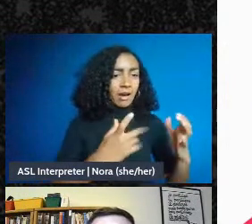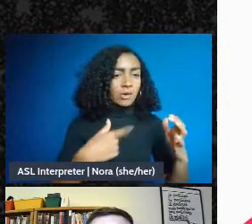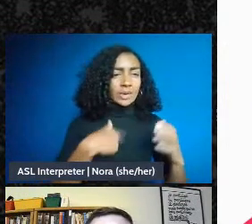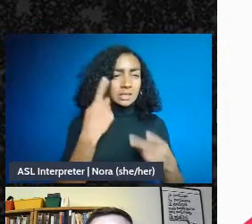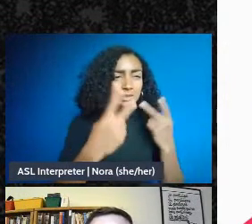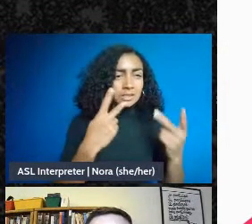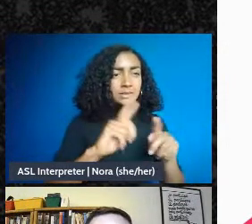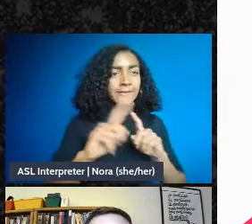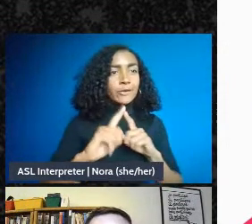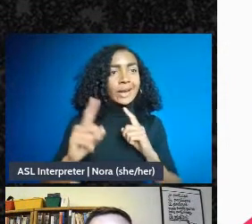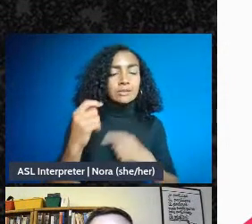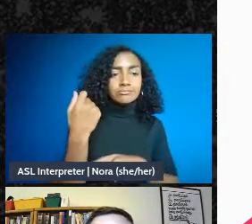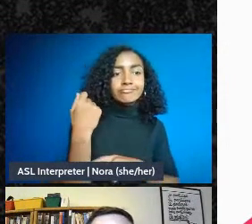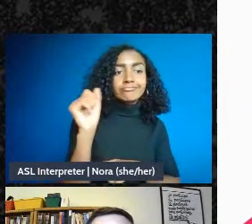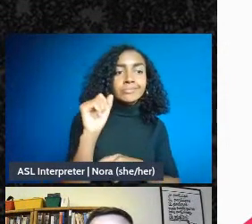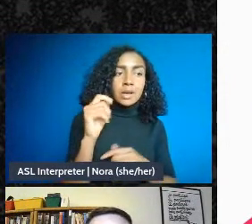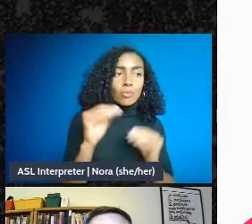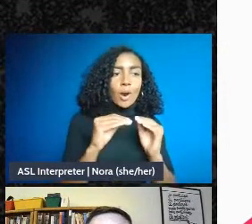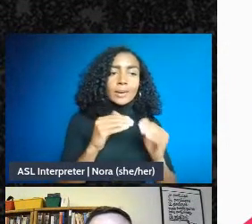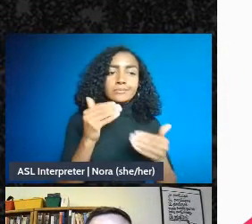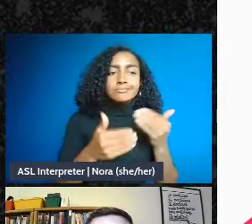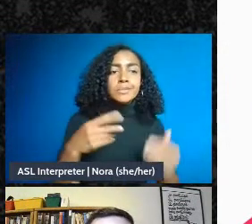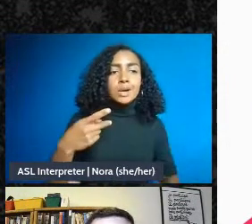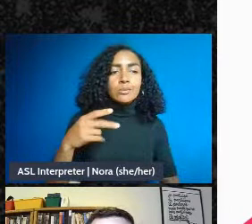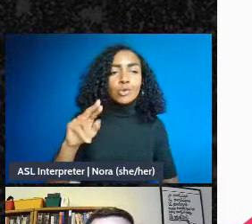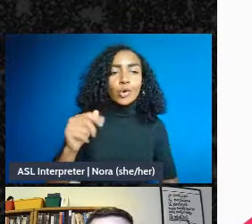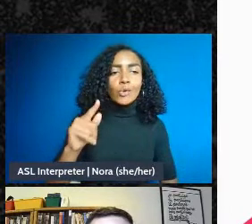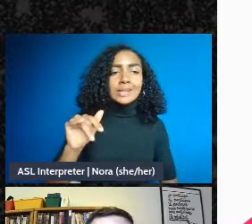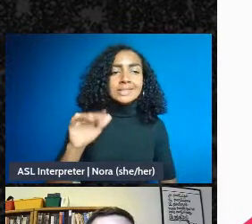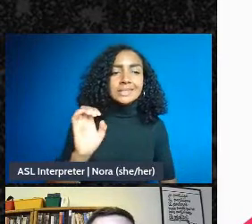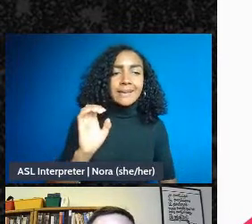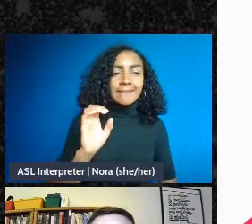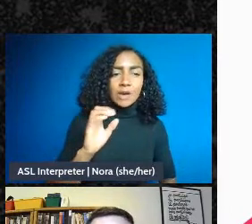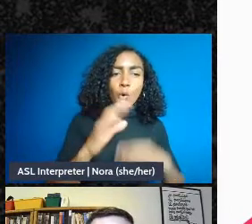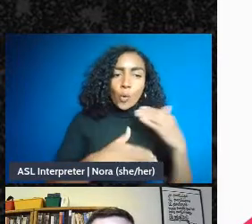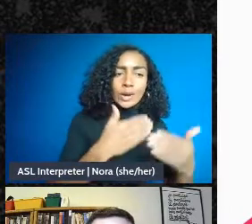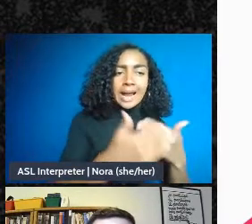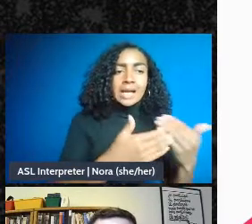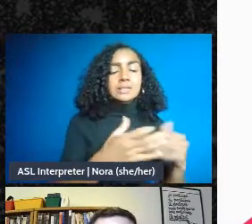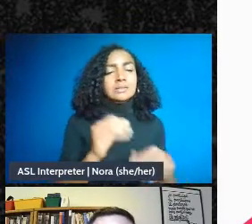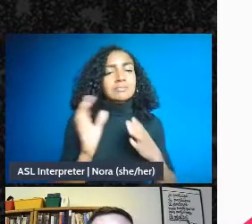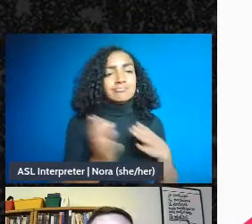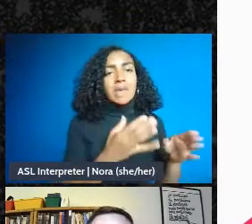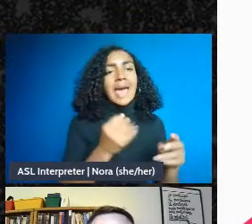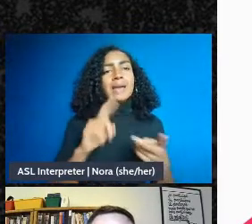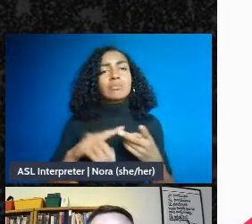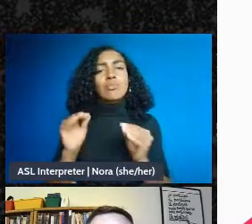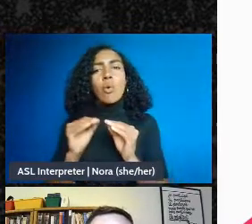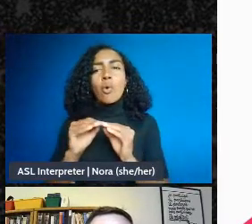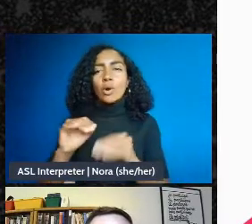folks who are among the more radical direct action activists left that is sort of the